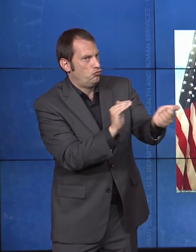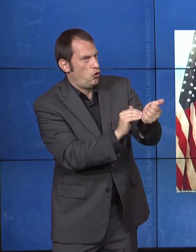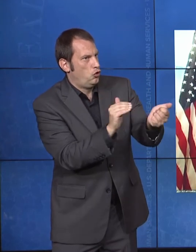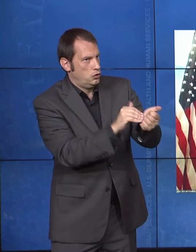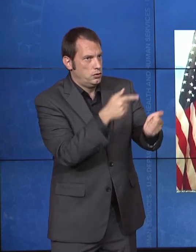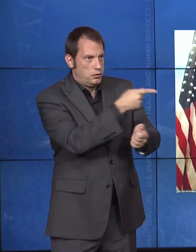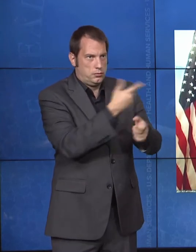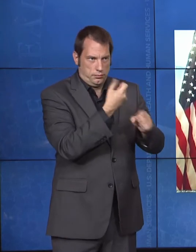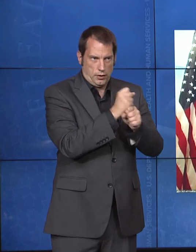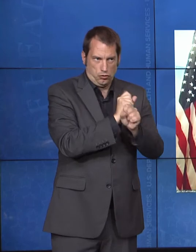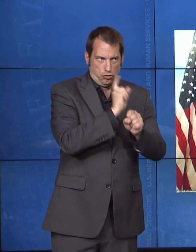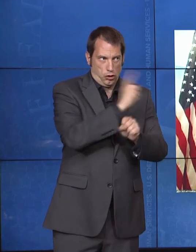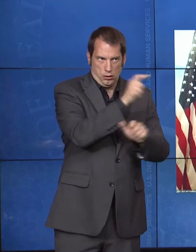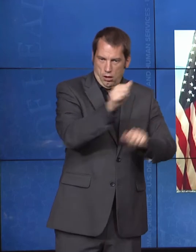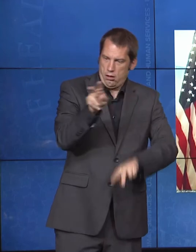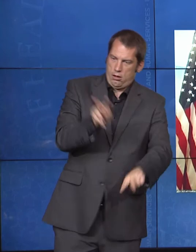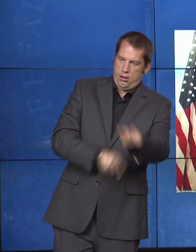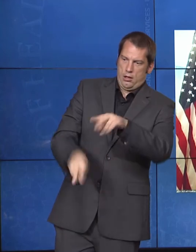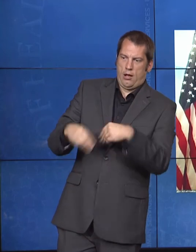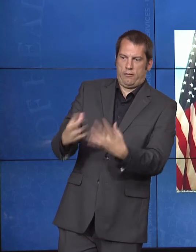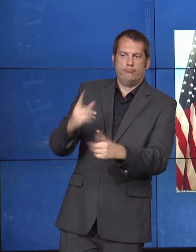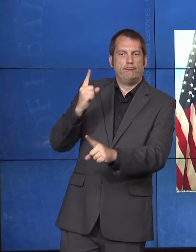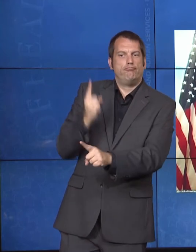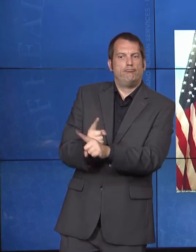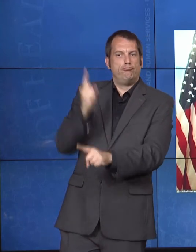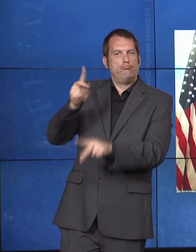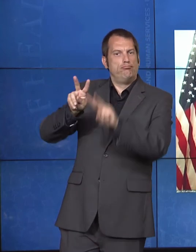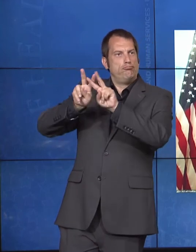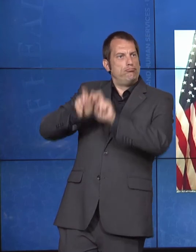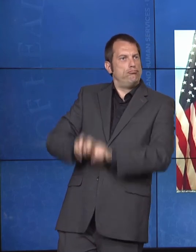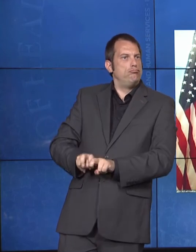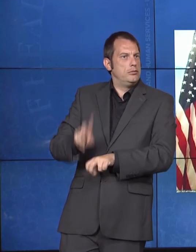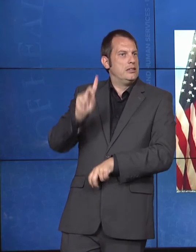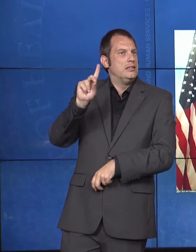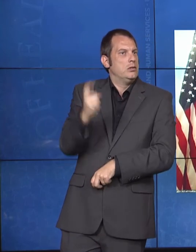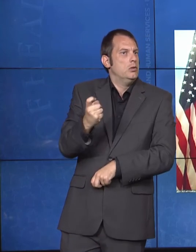for people with disabilities, particularly if they live far away from their providers